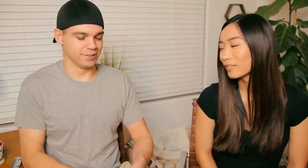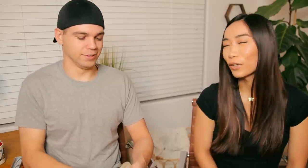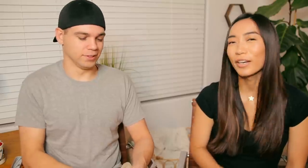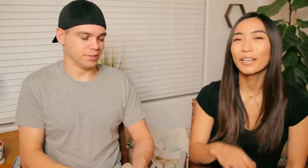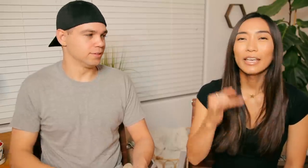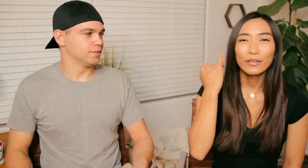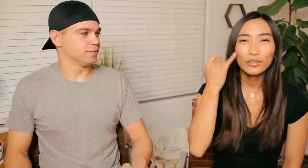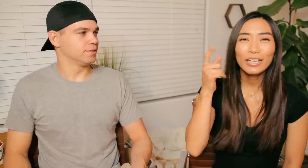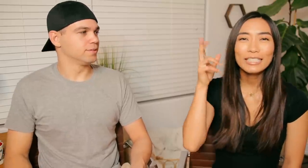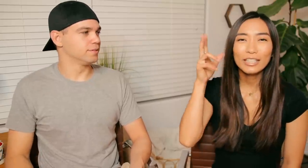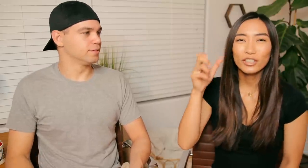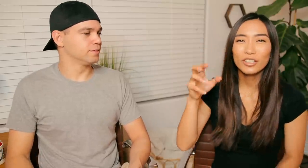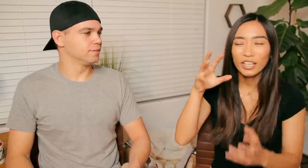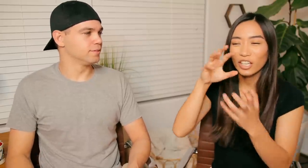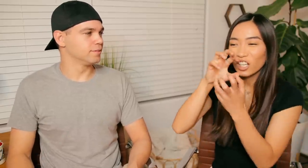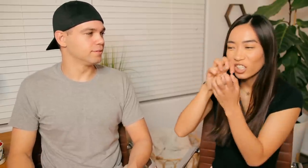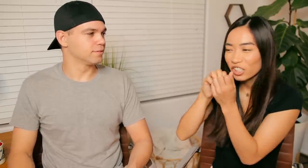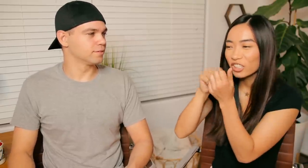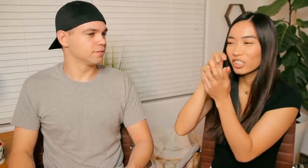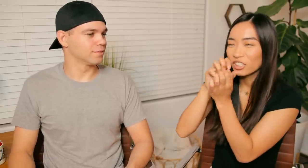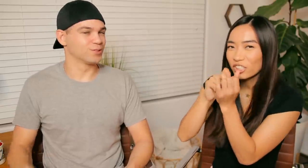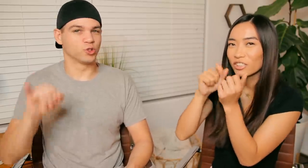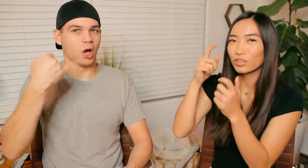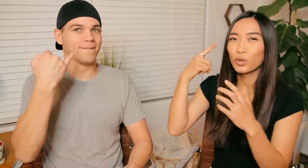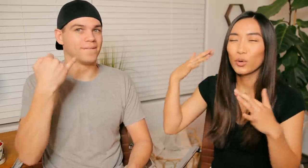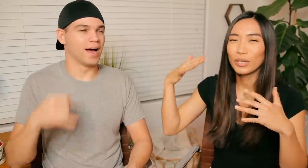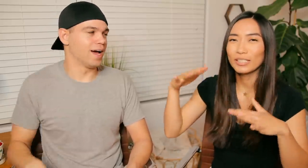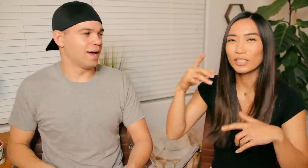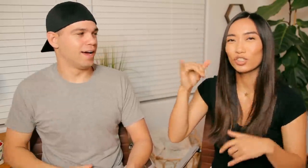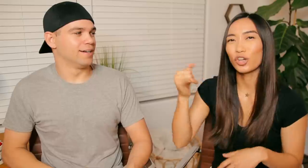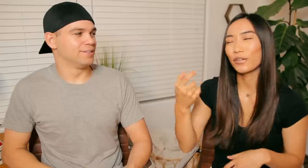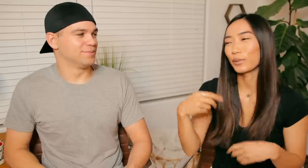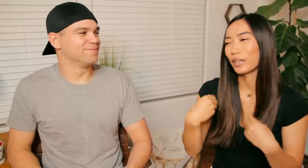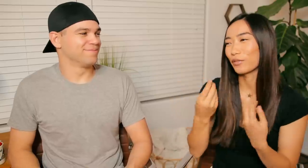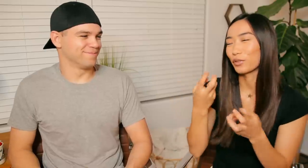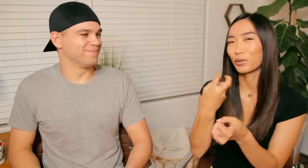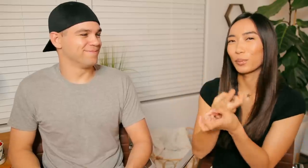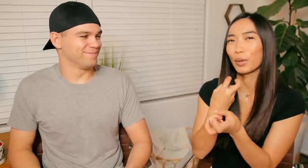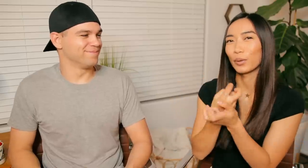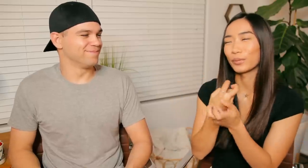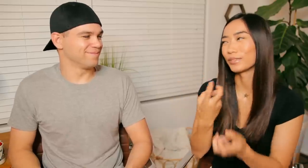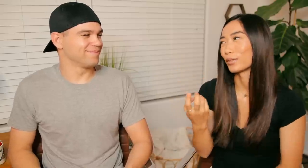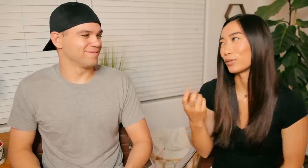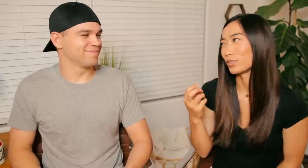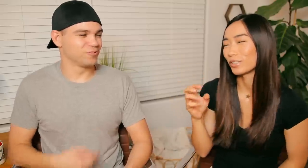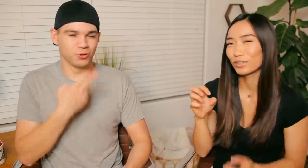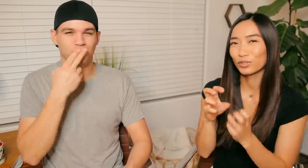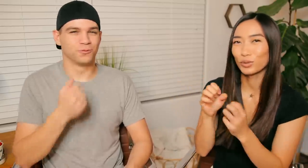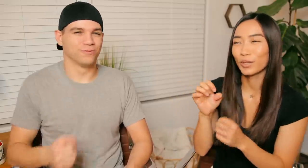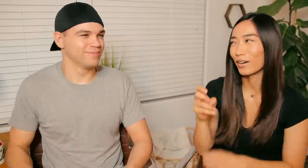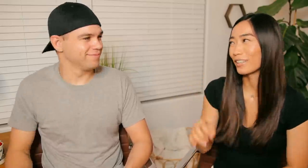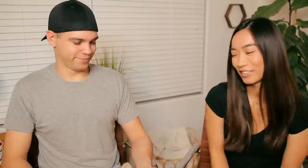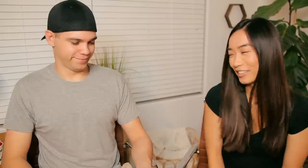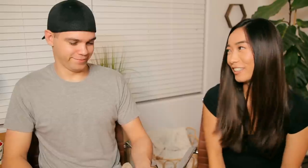E: Oh yeah if you guys hear like a noise it's JAVA we gave her a bone so she's chewing on it